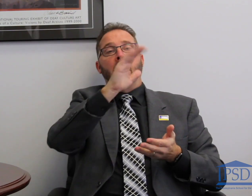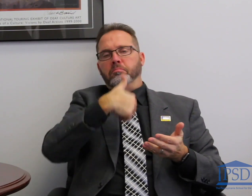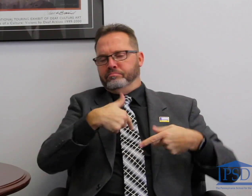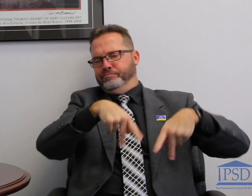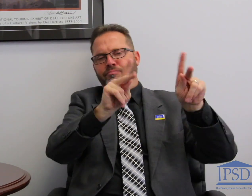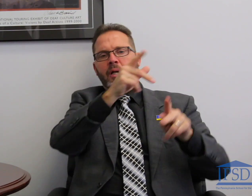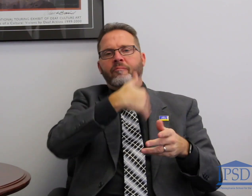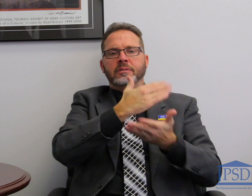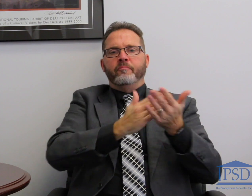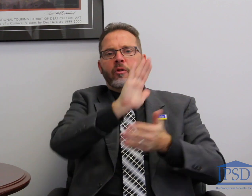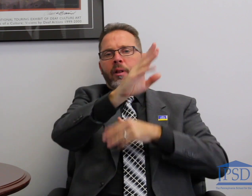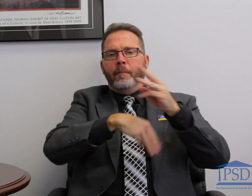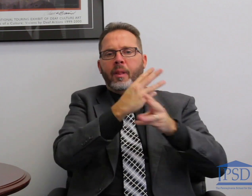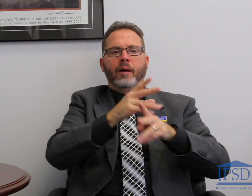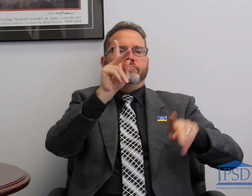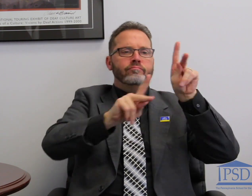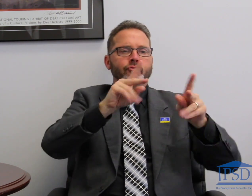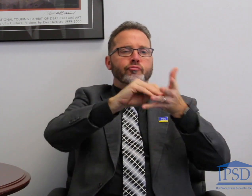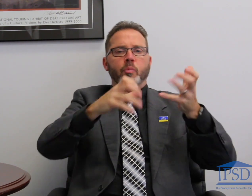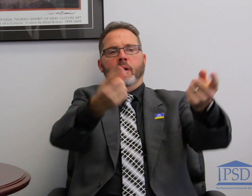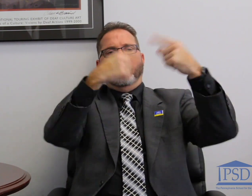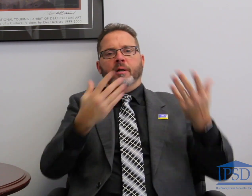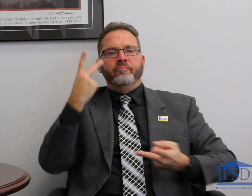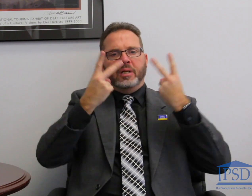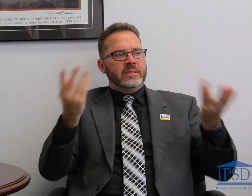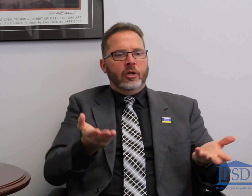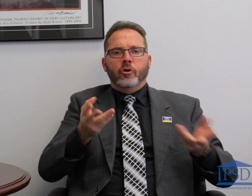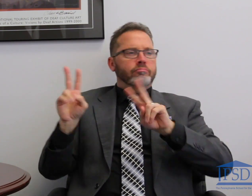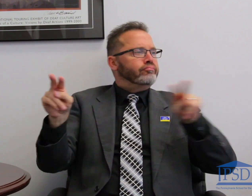Germantown out to their current campus outside the city. We talked about what